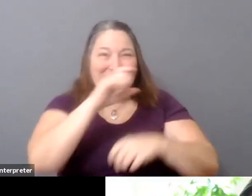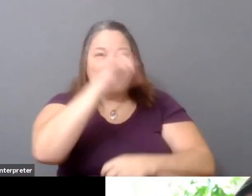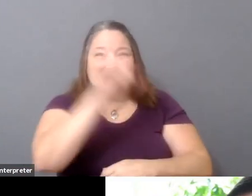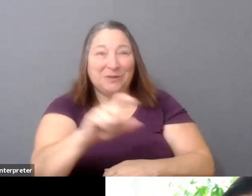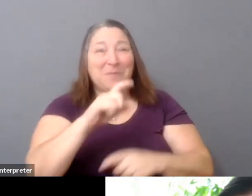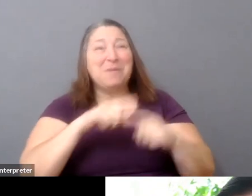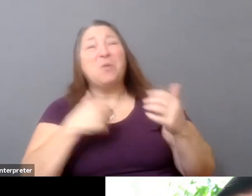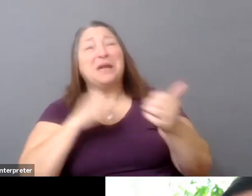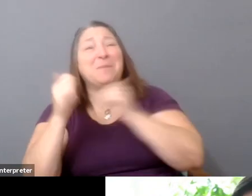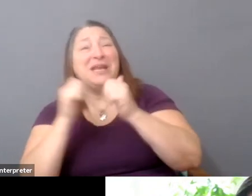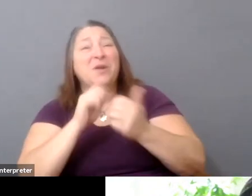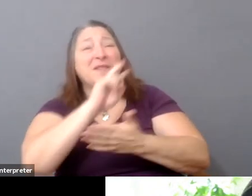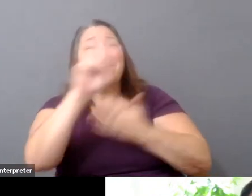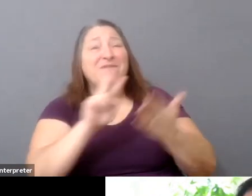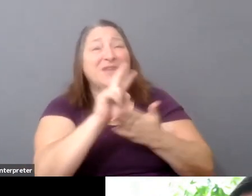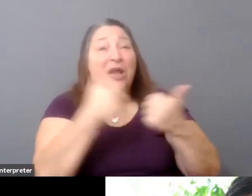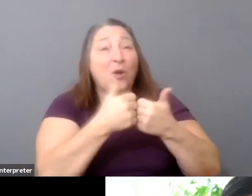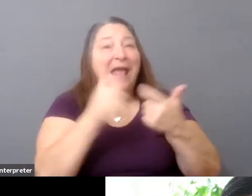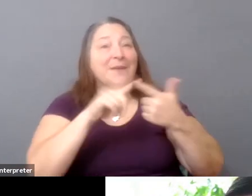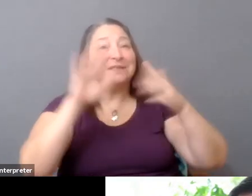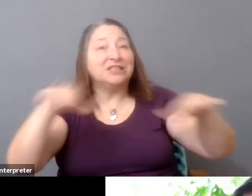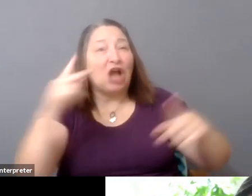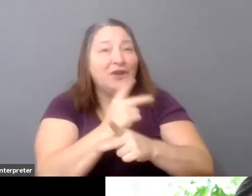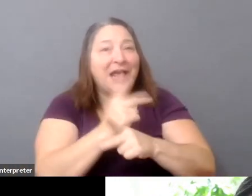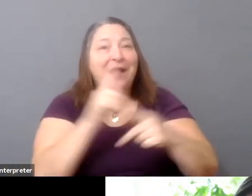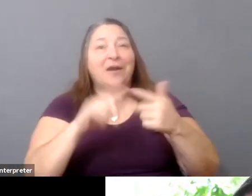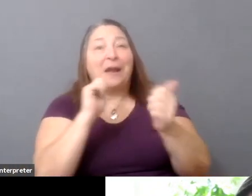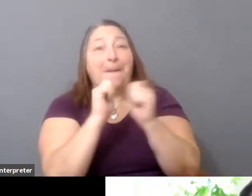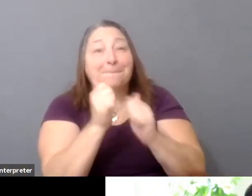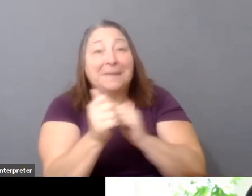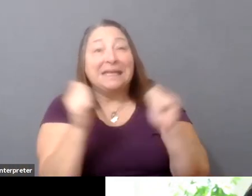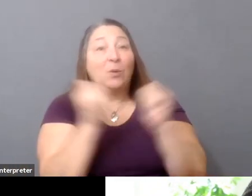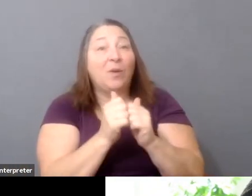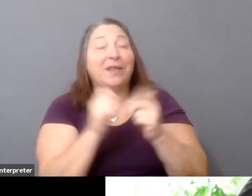You're competing with childcare. You're competing with wars on Twitter.